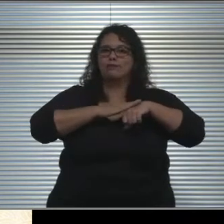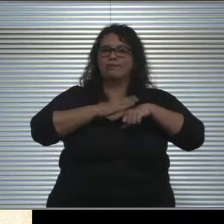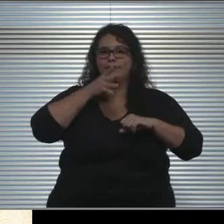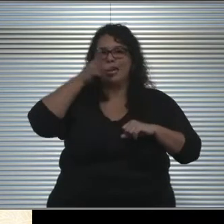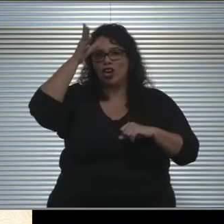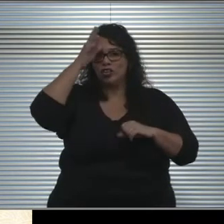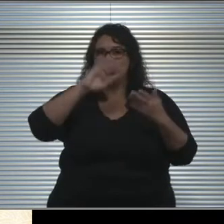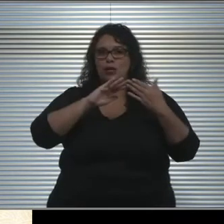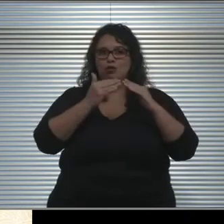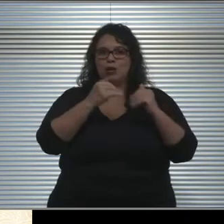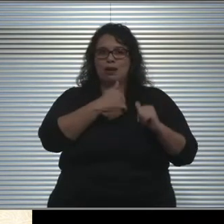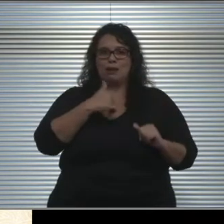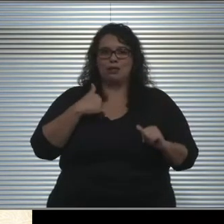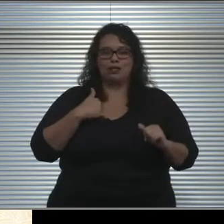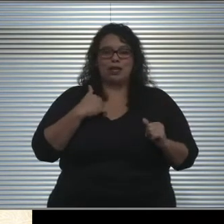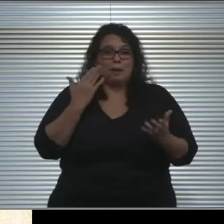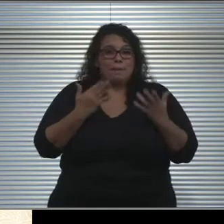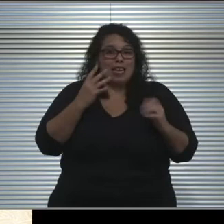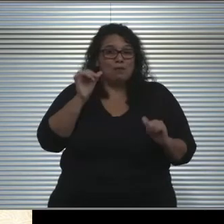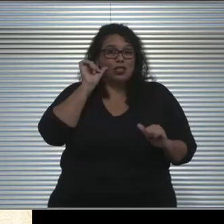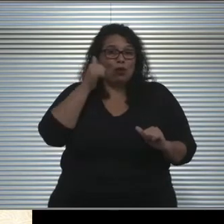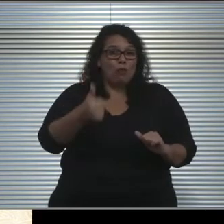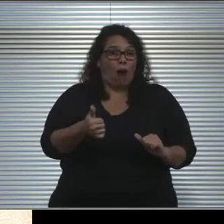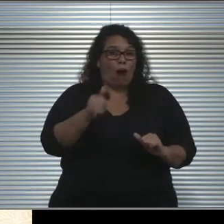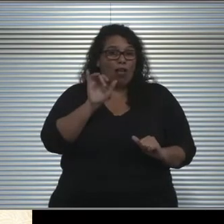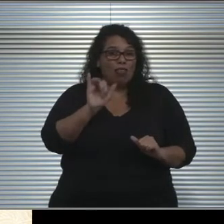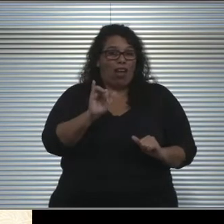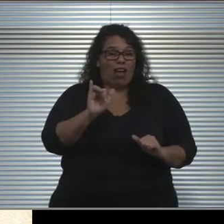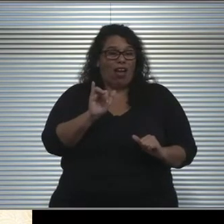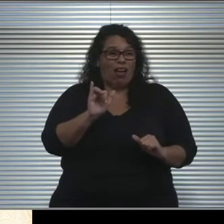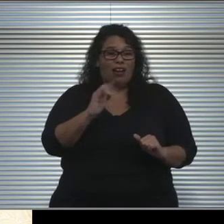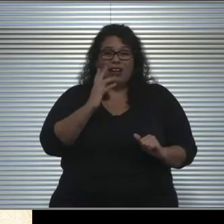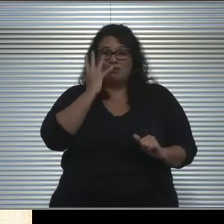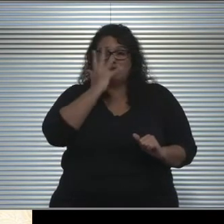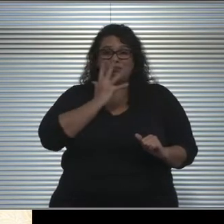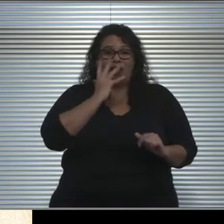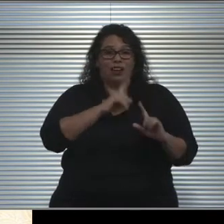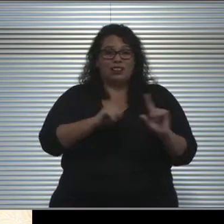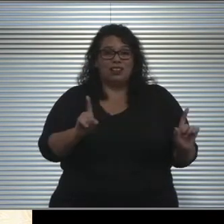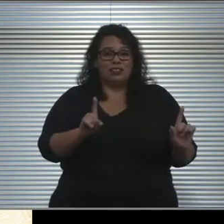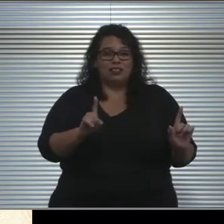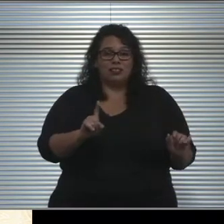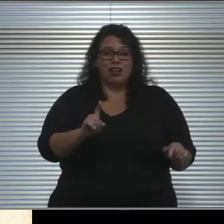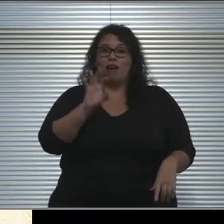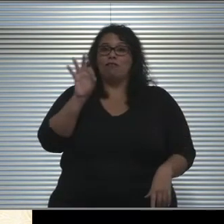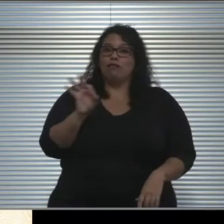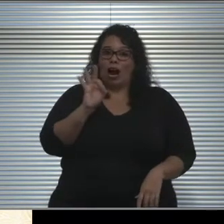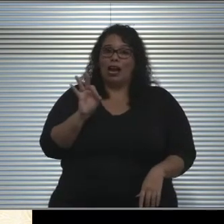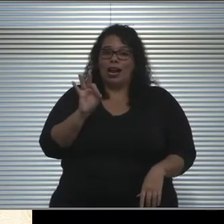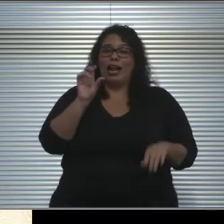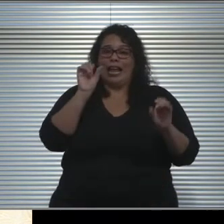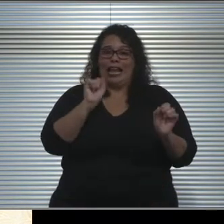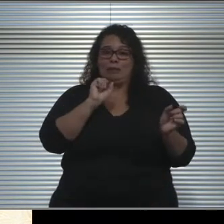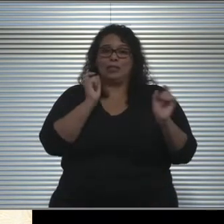that tomorrow this guidance could look different, Friday, the guidance could look different. And I know that's confusing,